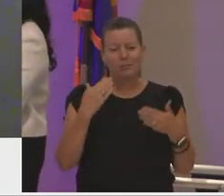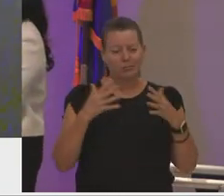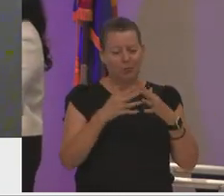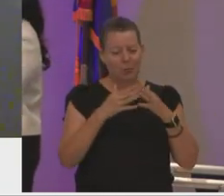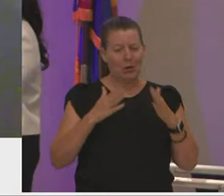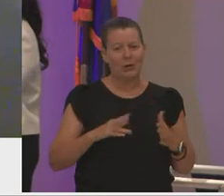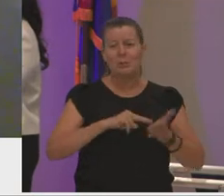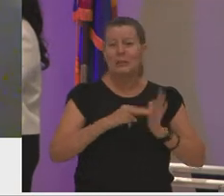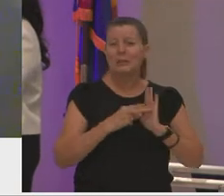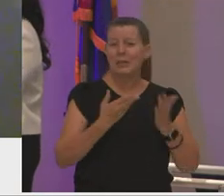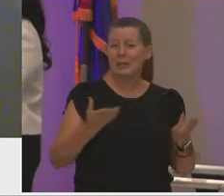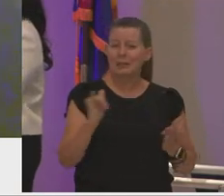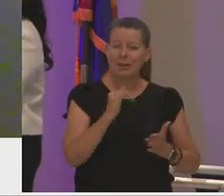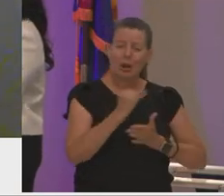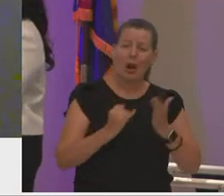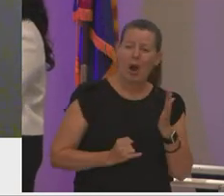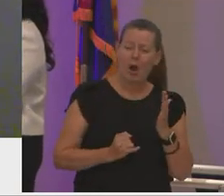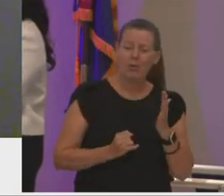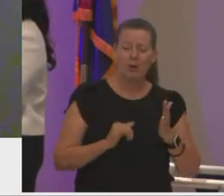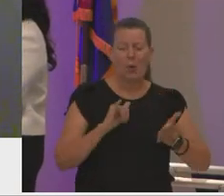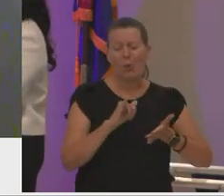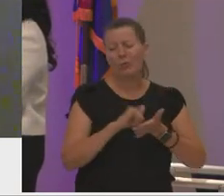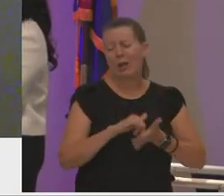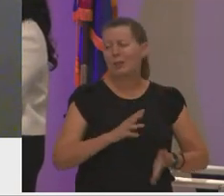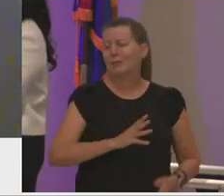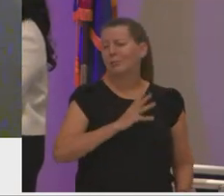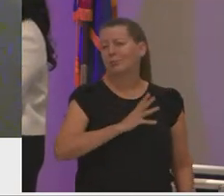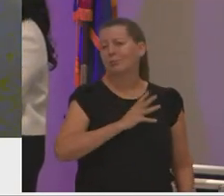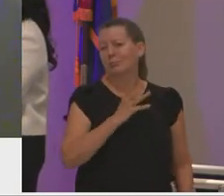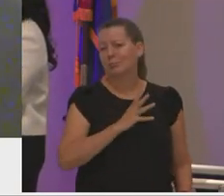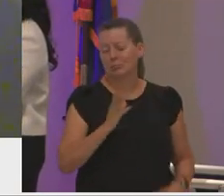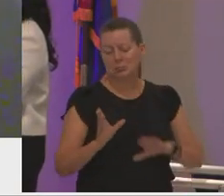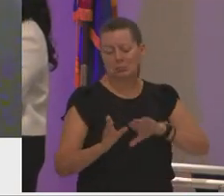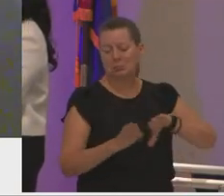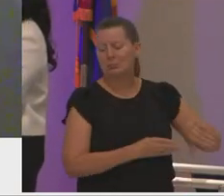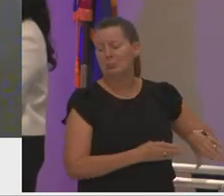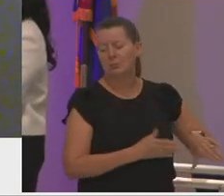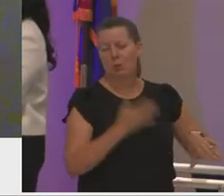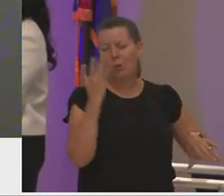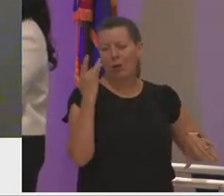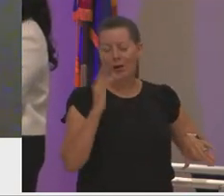things like art are seen as luxury items and pushed aside because our community is still